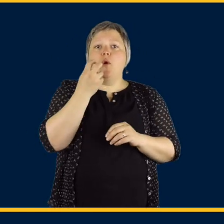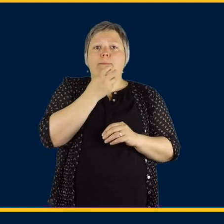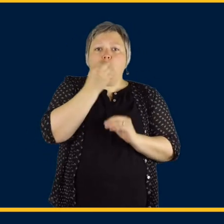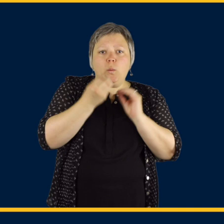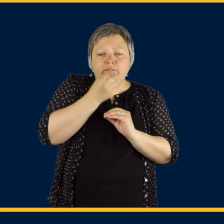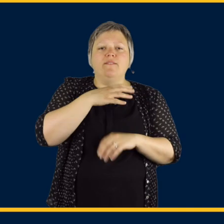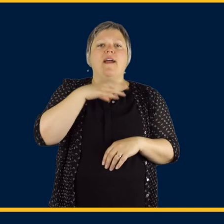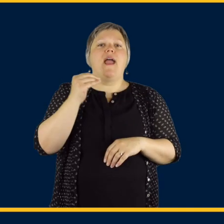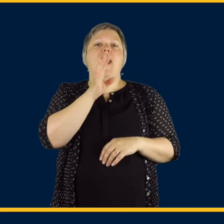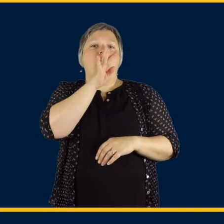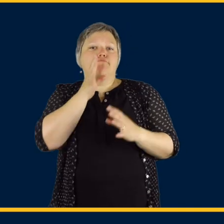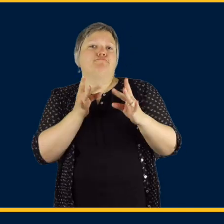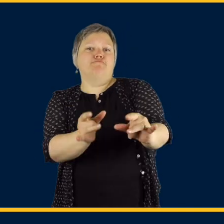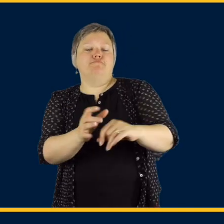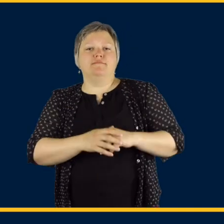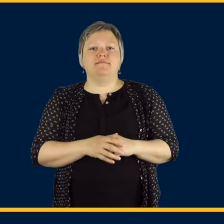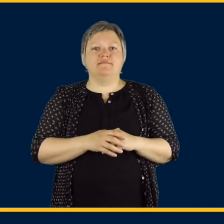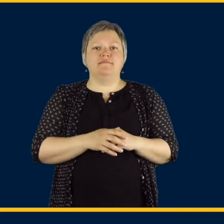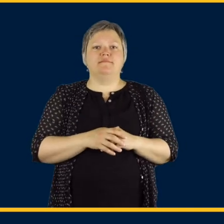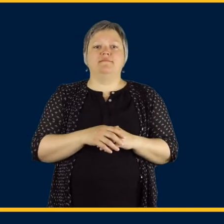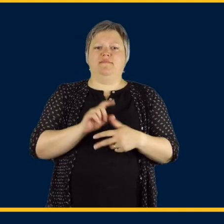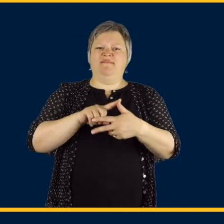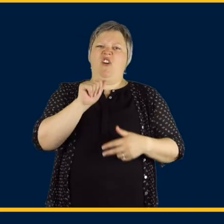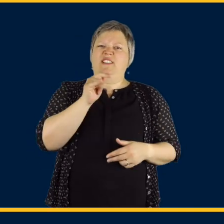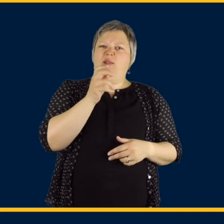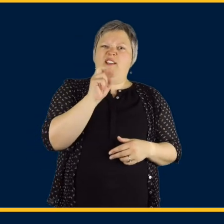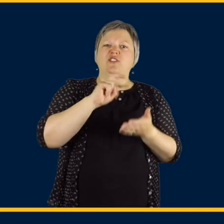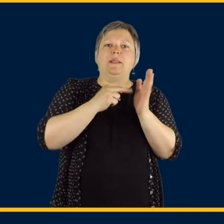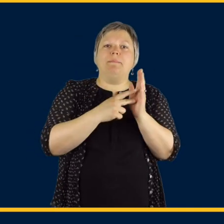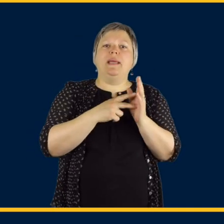Articulation is how we make speech sounds using our tongue, mouth, and lips.